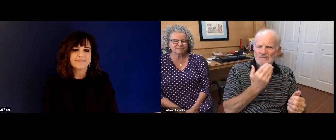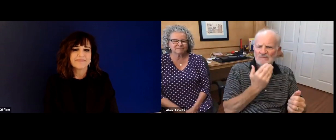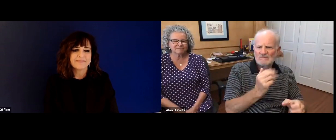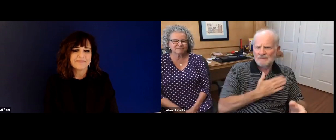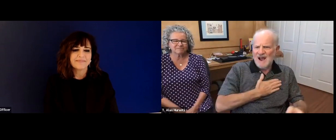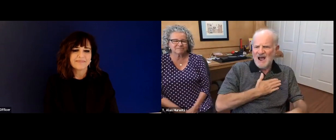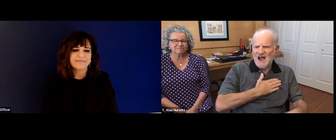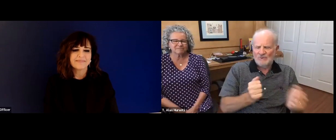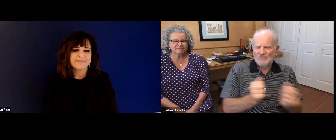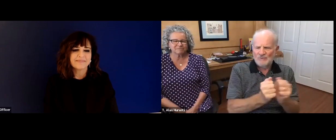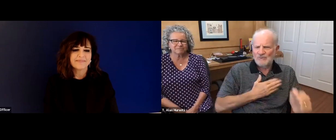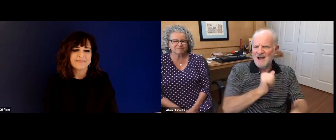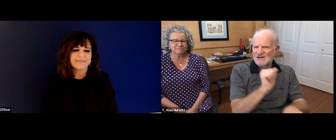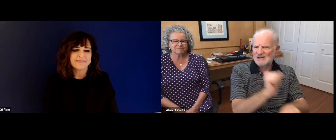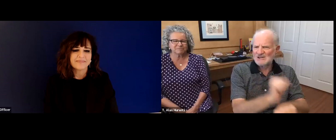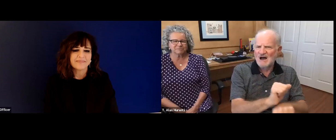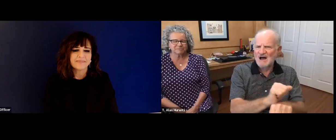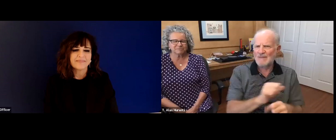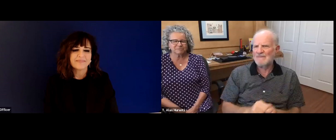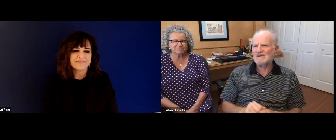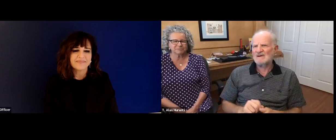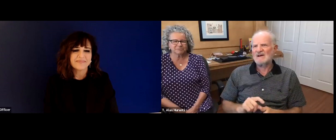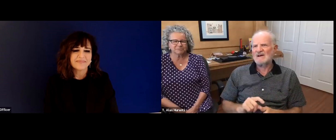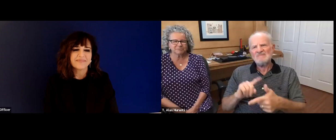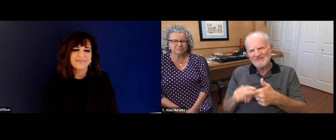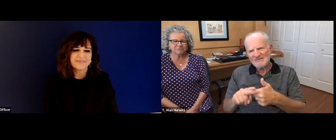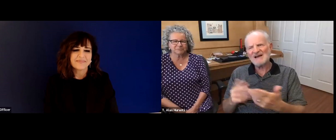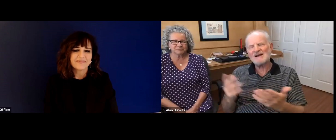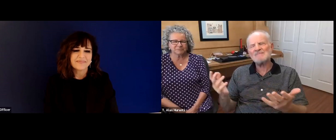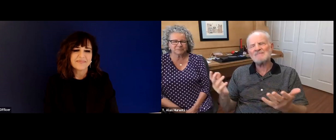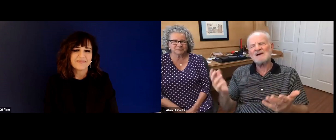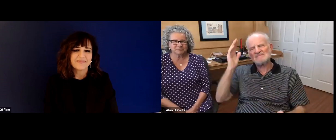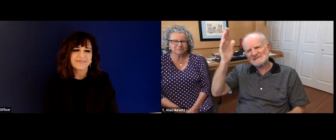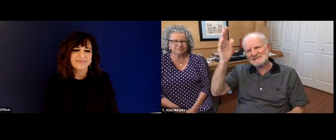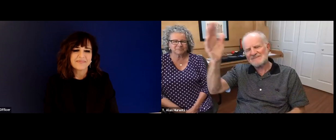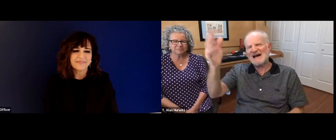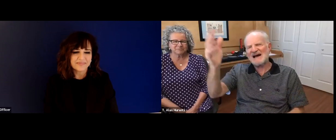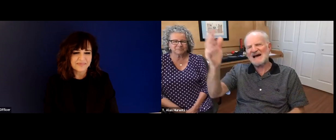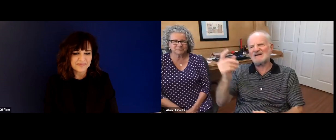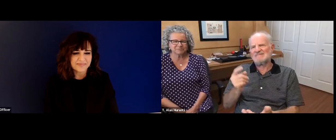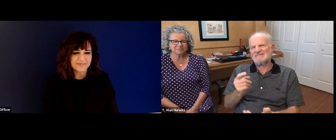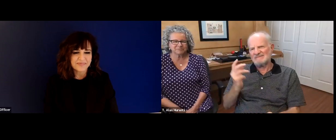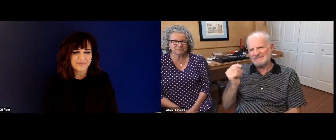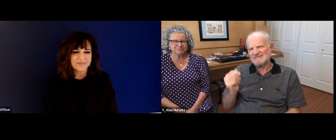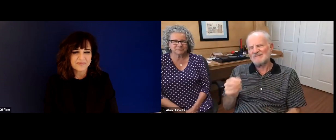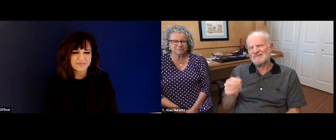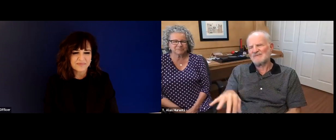think I just didn't let that bother me. Because I had learned something and that was valuable. And I was going to carry that on